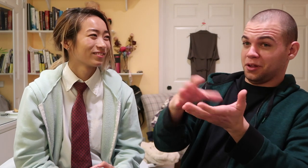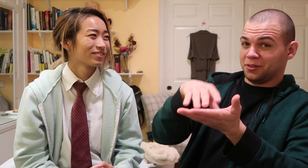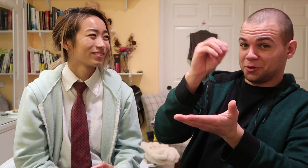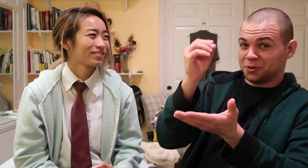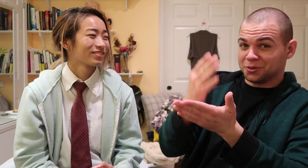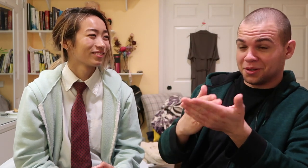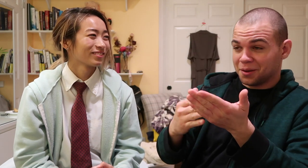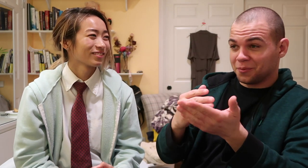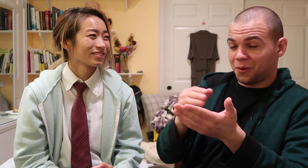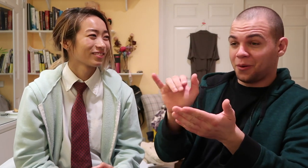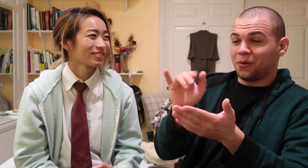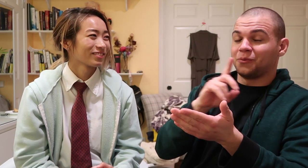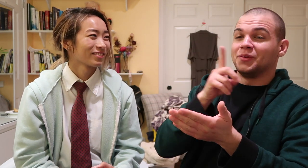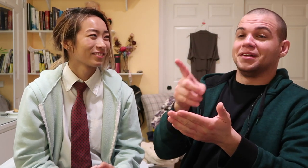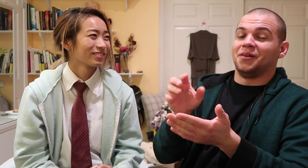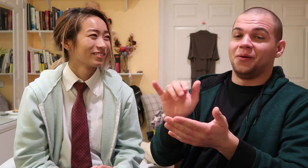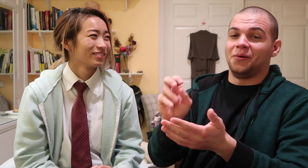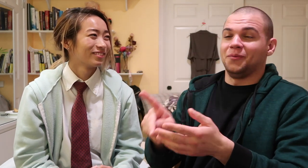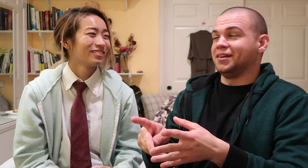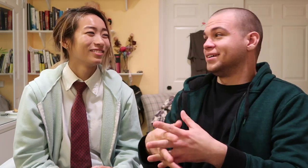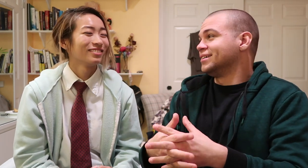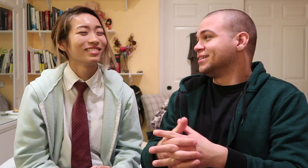ohhh you want to learn some? really? okay